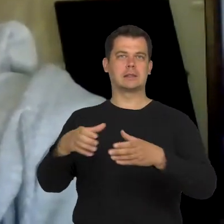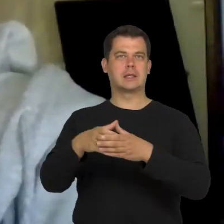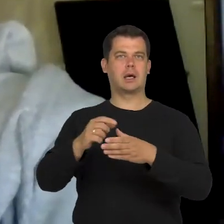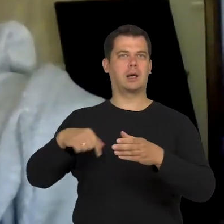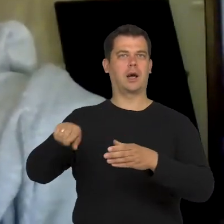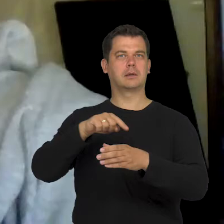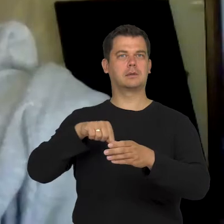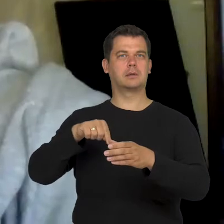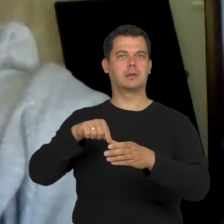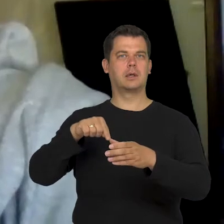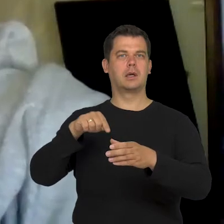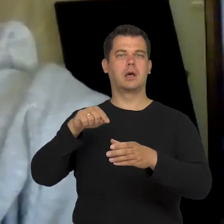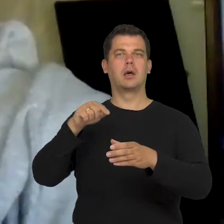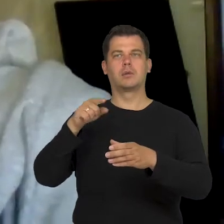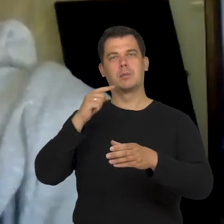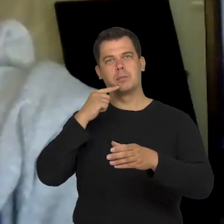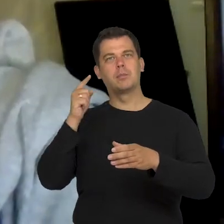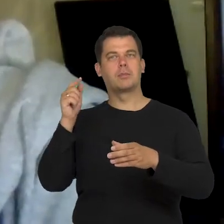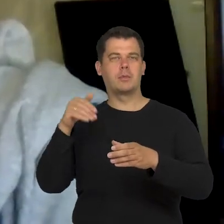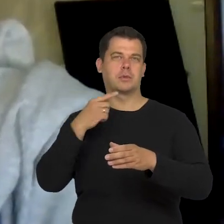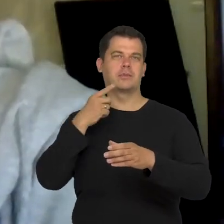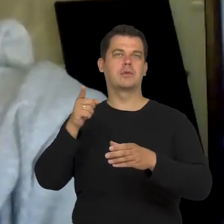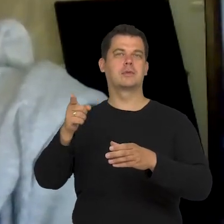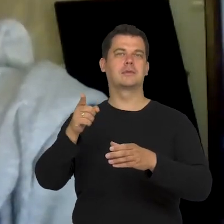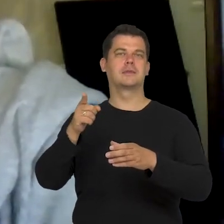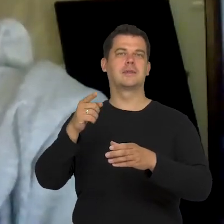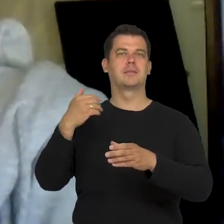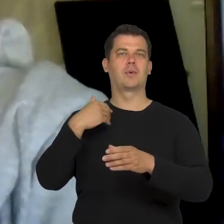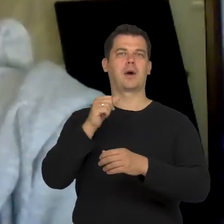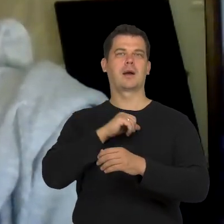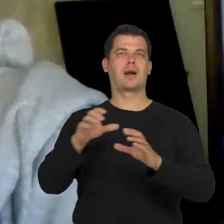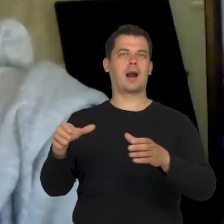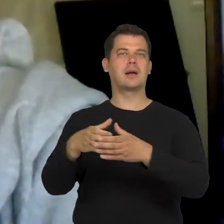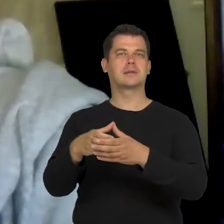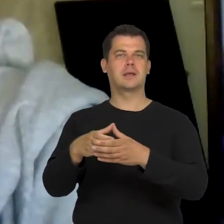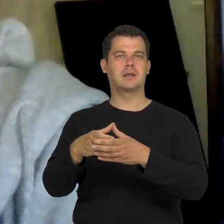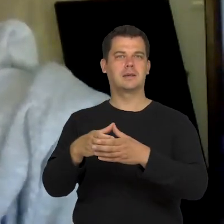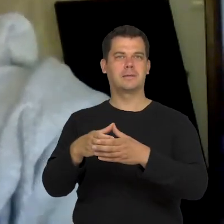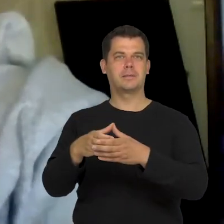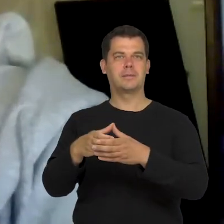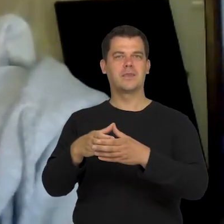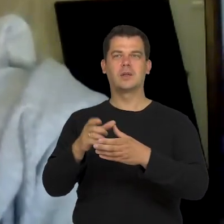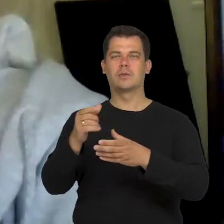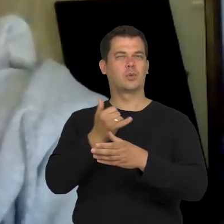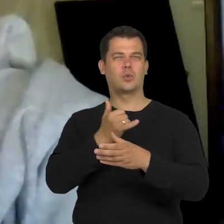which consisted of various and diverse people.